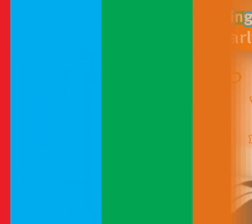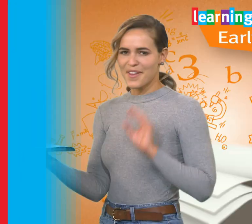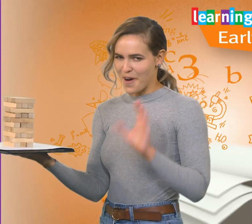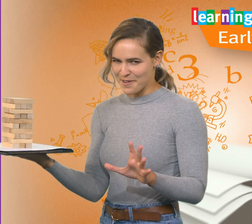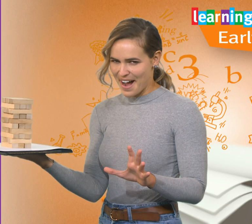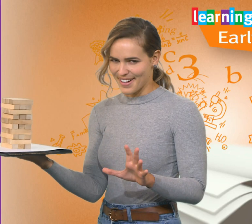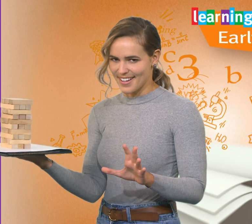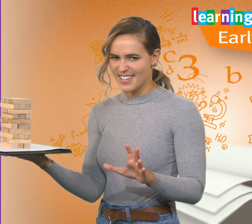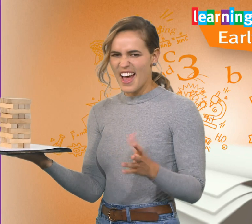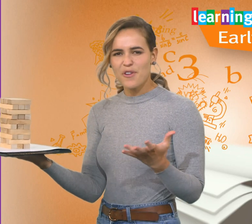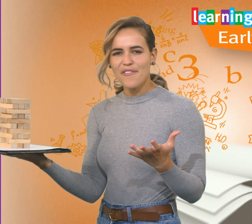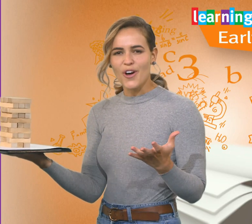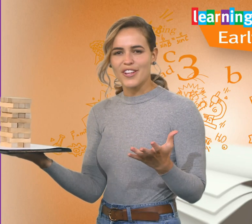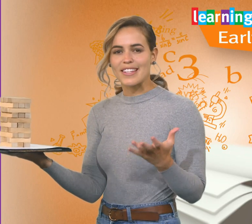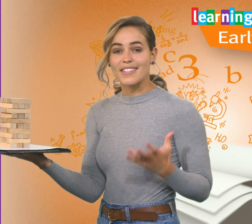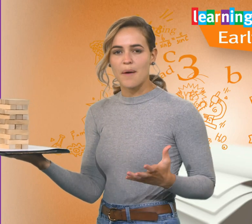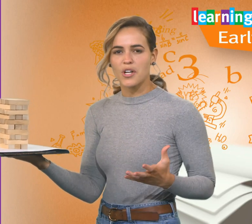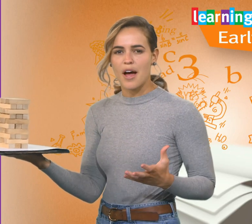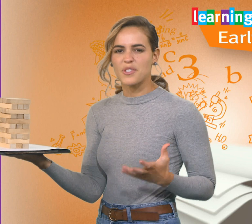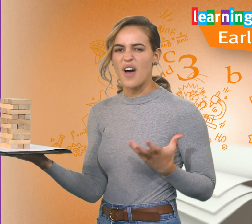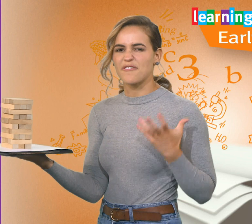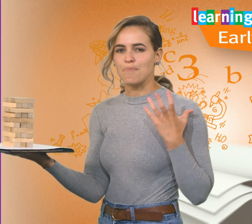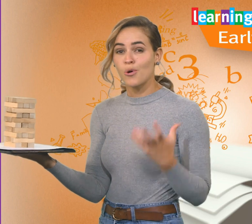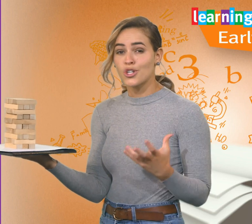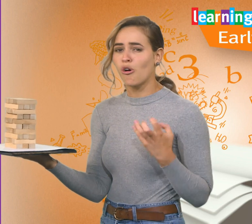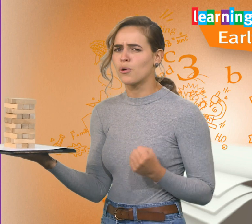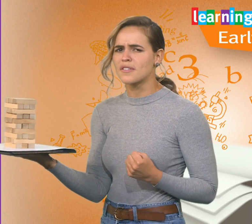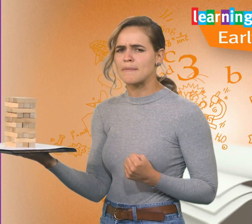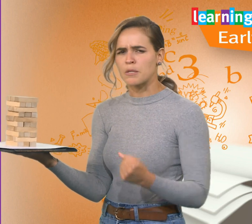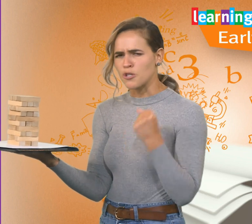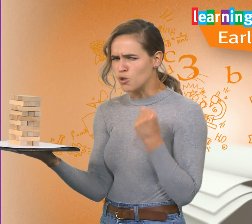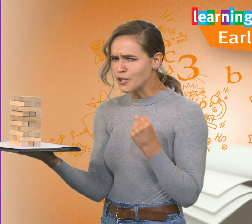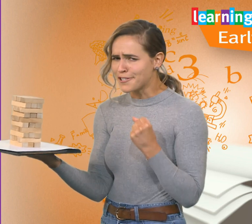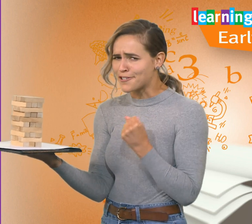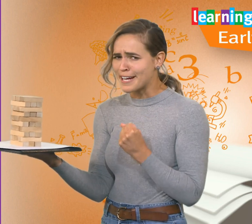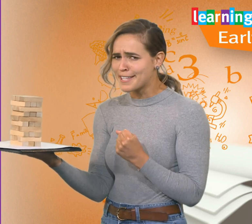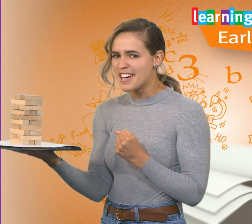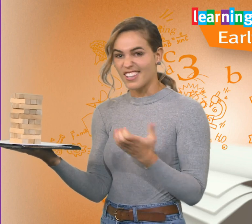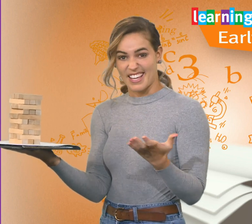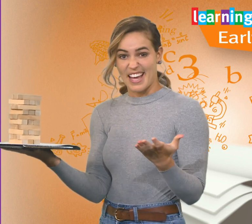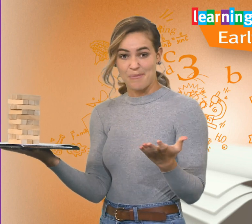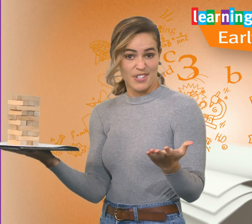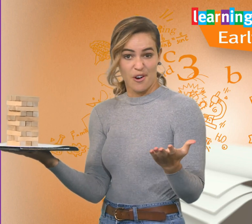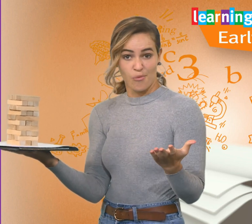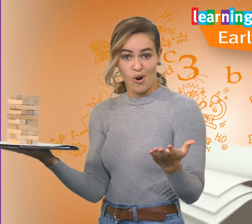Welcome back, guys. Have you ever noticed that, sometimes, you have to push or pull something with all your strength, like a game of tug-of-war?